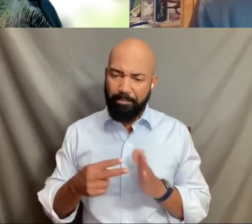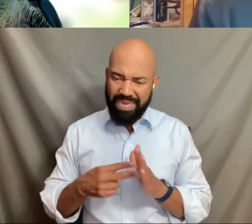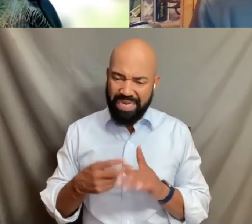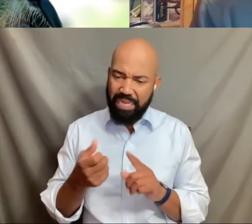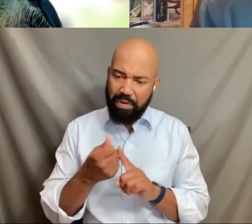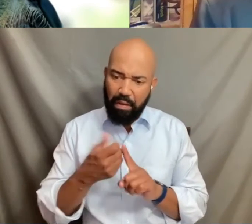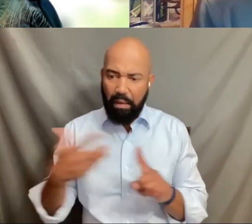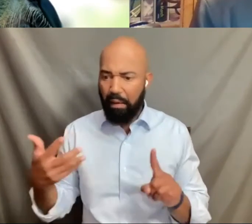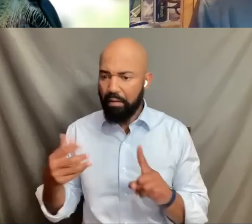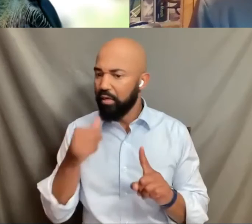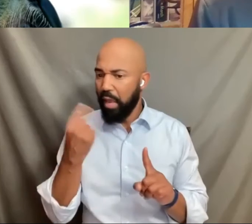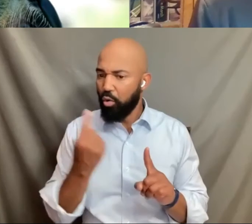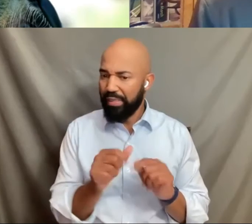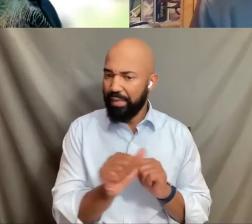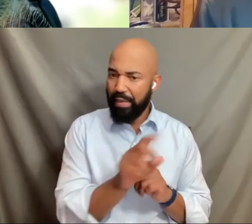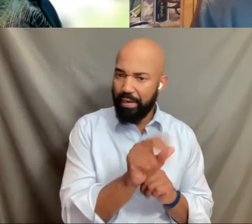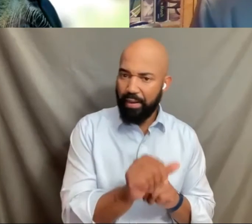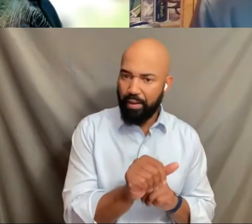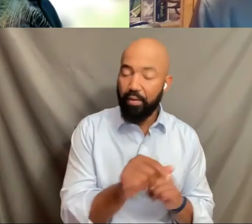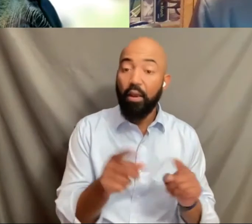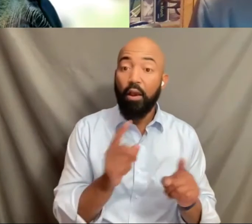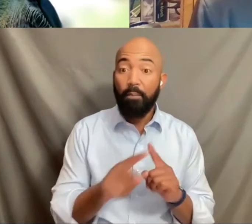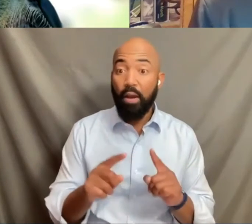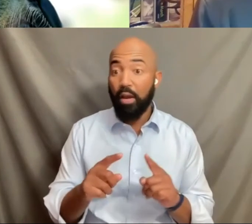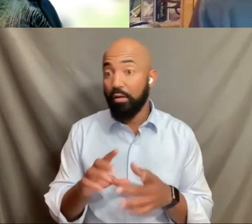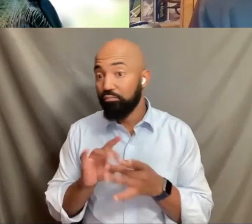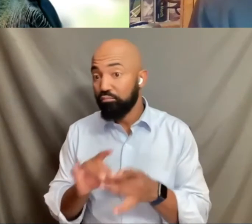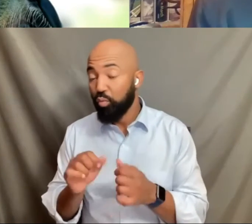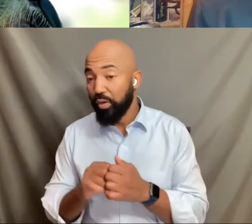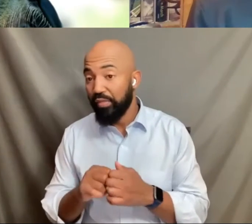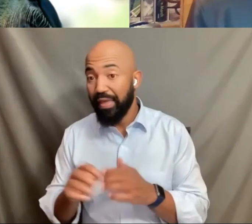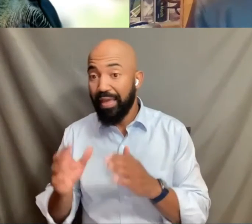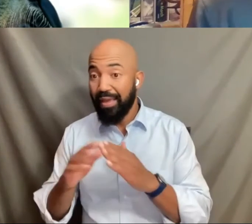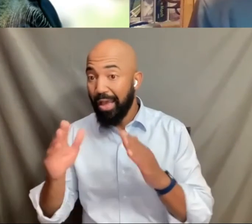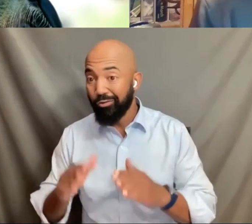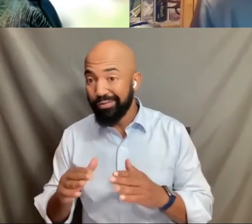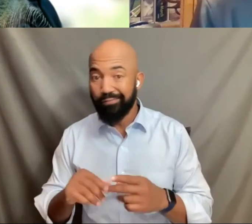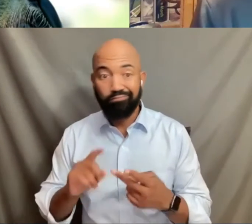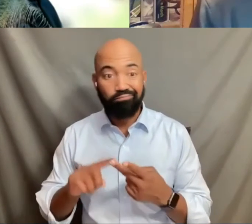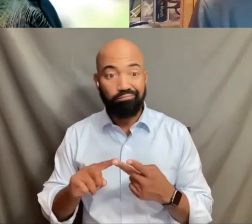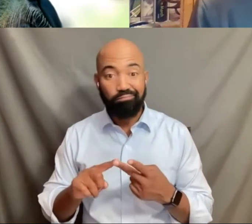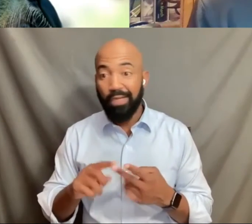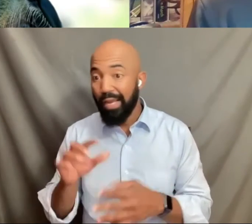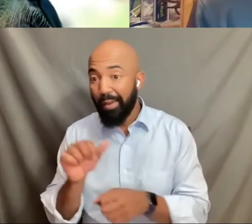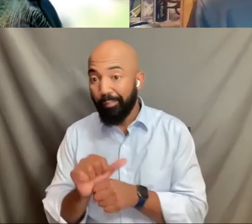It could be in the area again, of housing and employment, again, to the extent that that continues to be an issue,